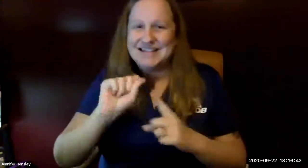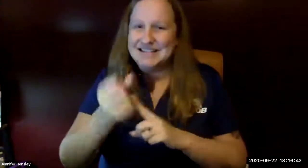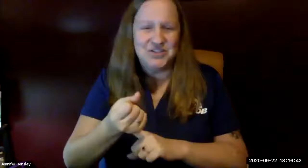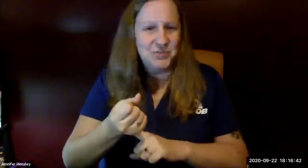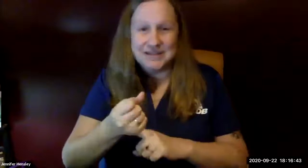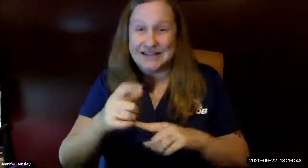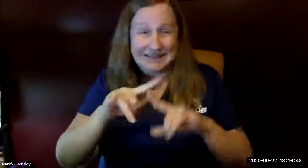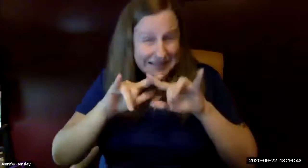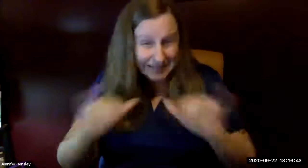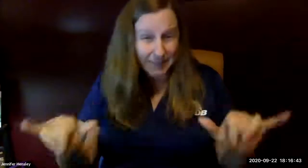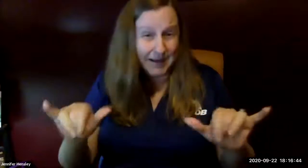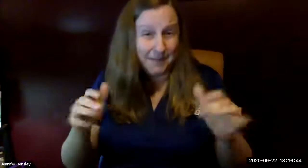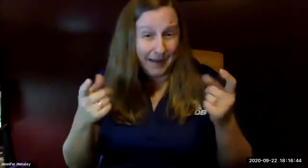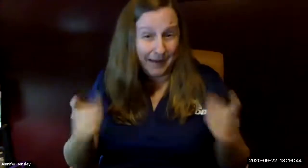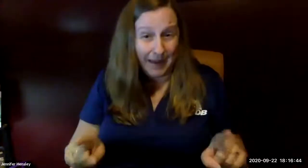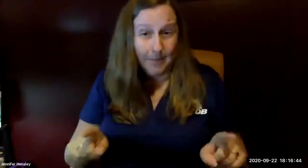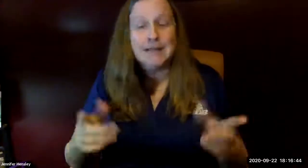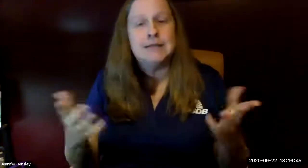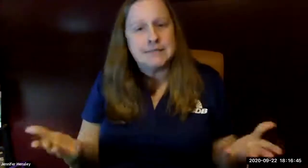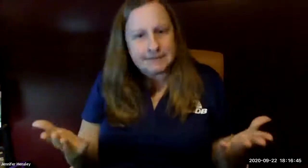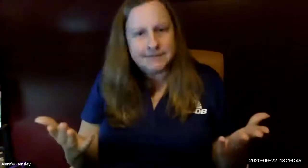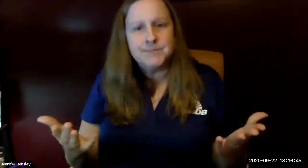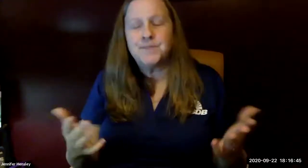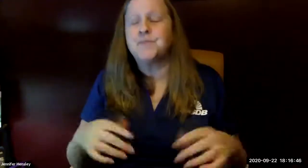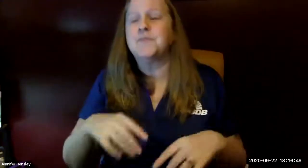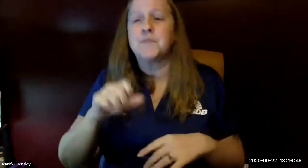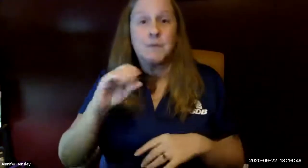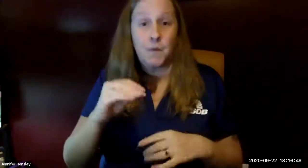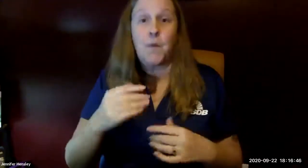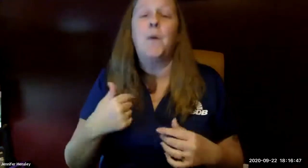along with the pandemic and the school closure